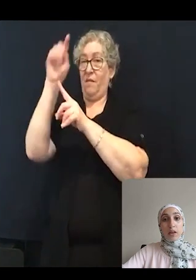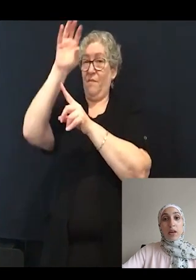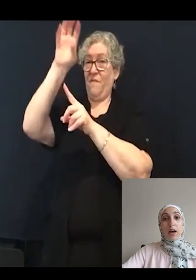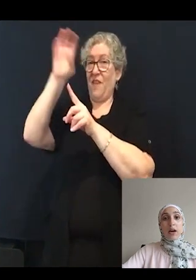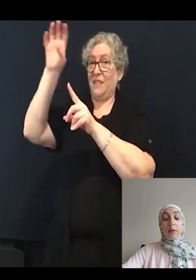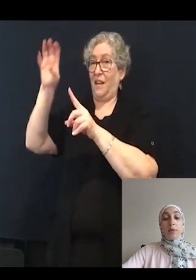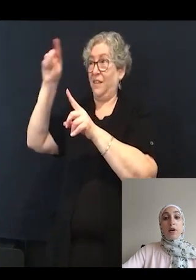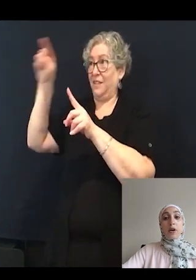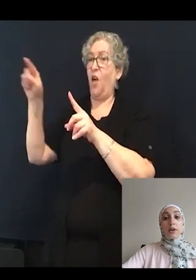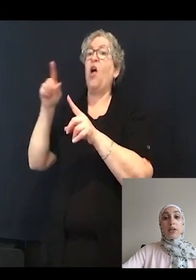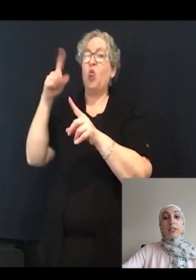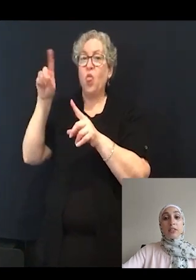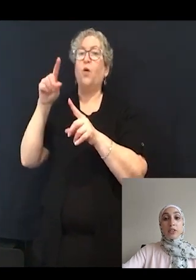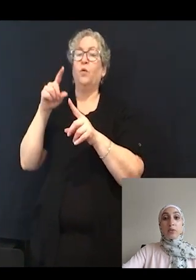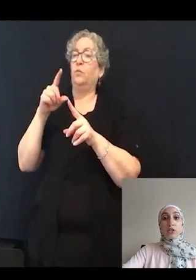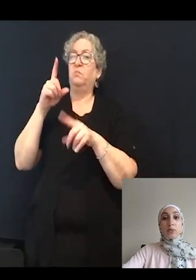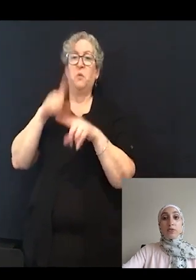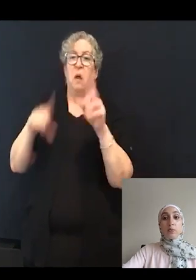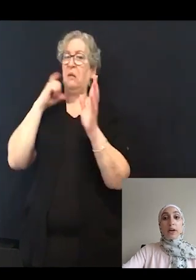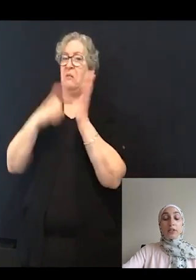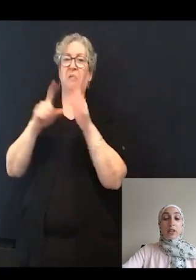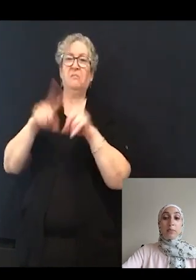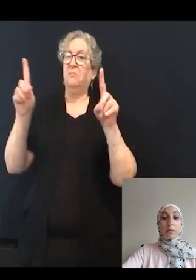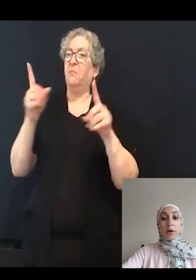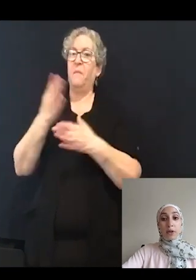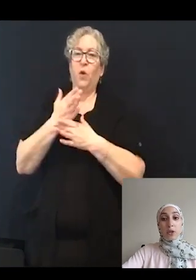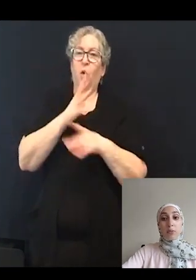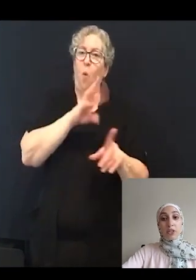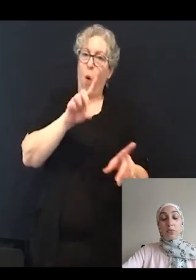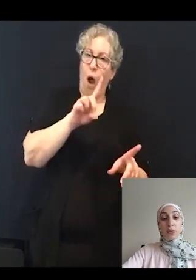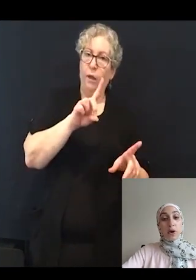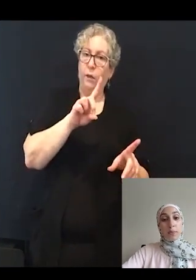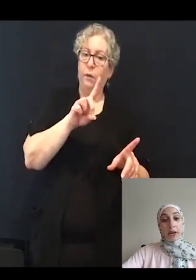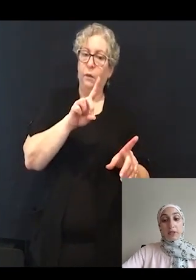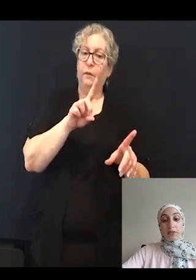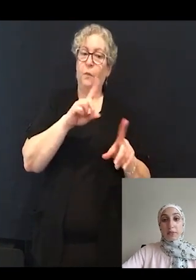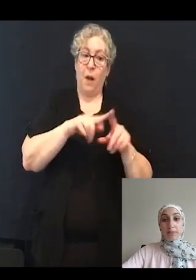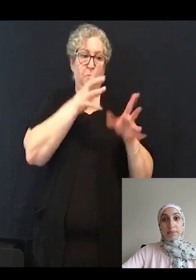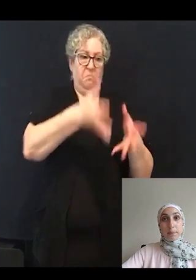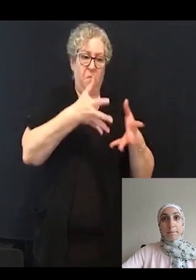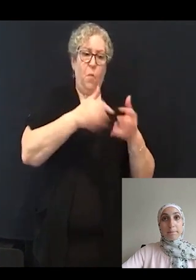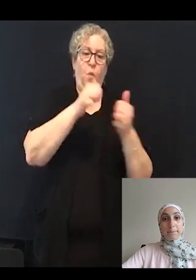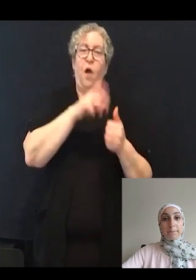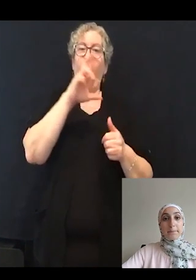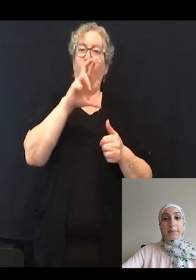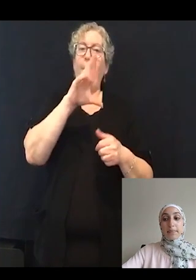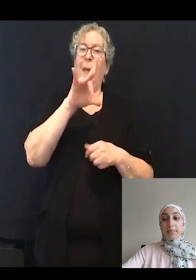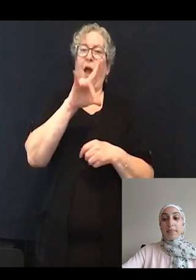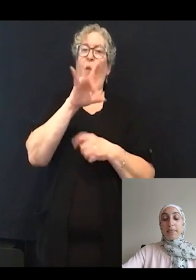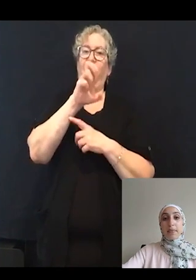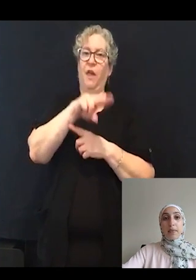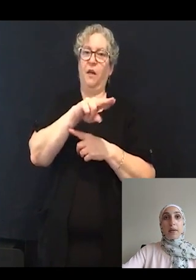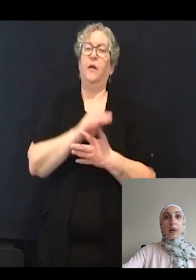are indistinguishable from wild type upon incubation with R-baclofen.